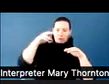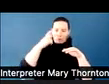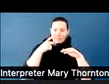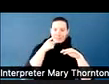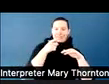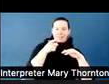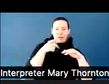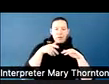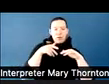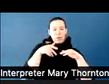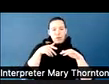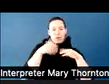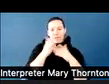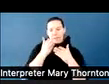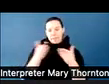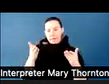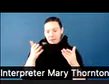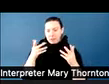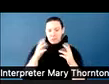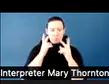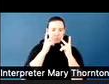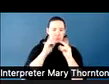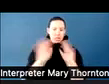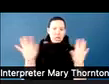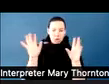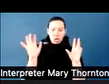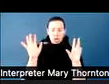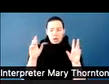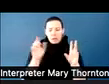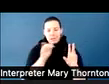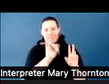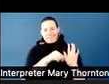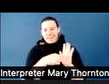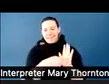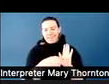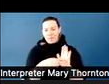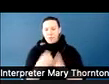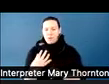because that is what I know the most about. So we might see students that don't answer when we call on them.